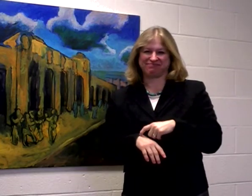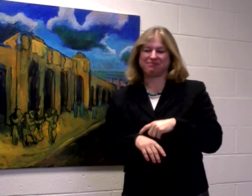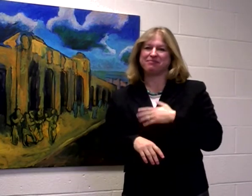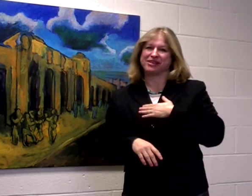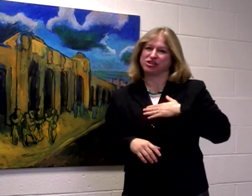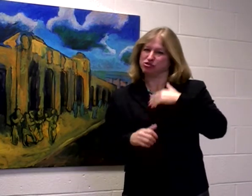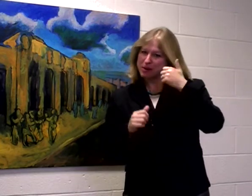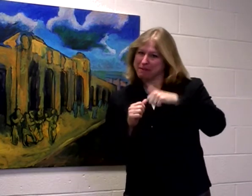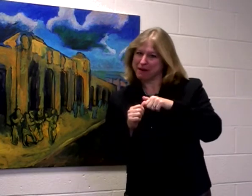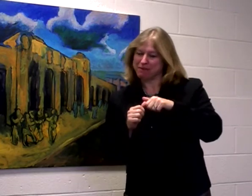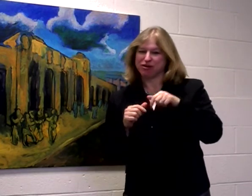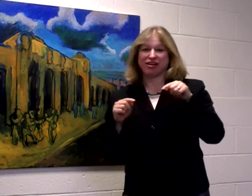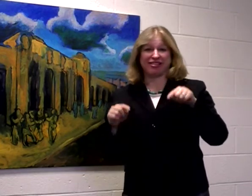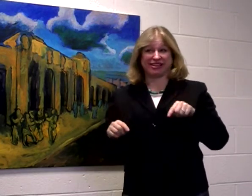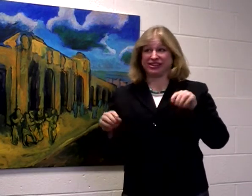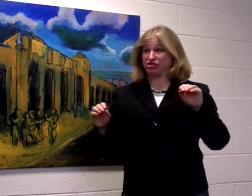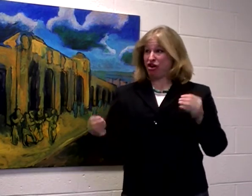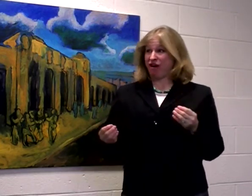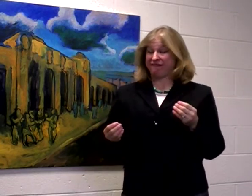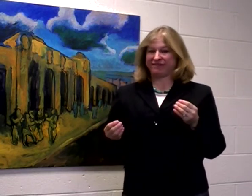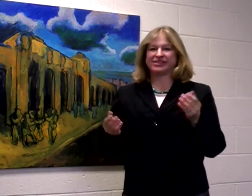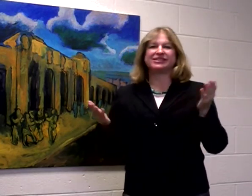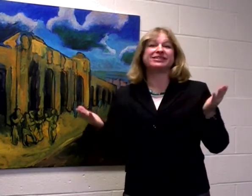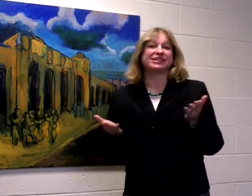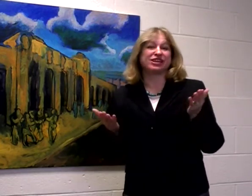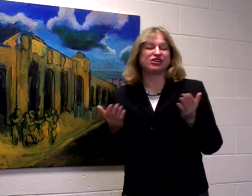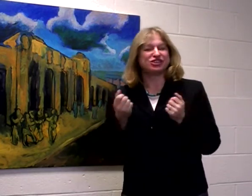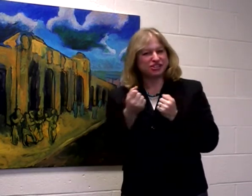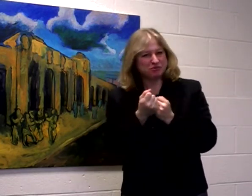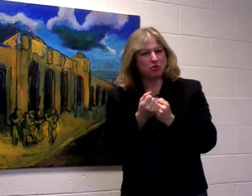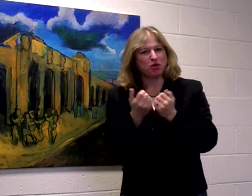Please keep in mind that the ombuds office is here to support you.